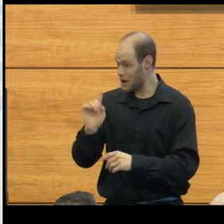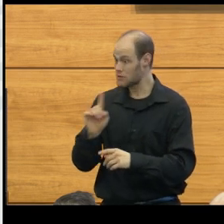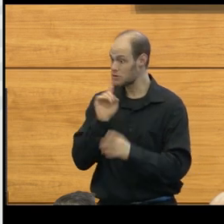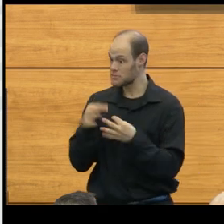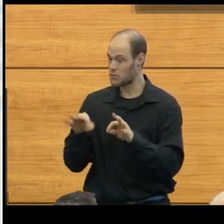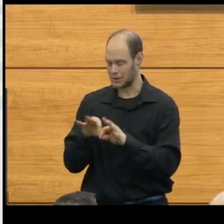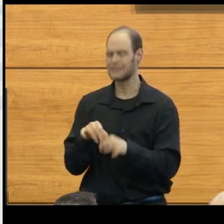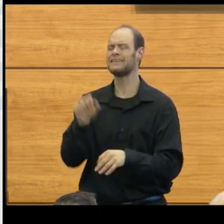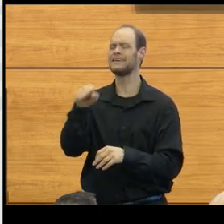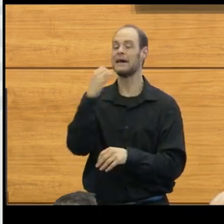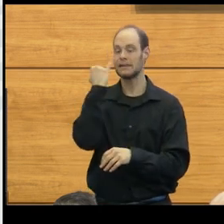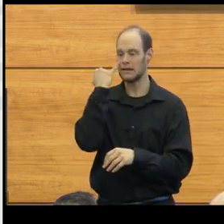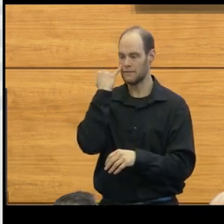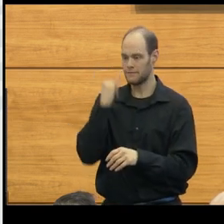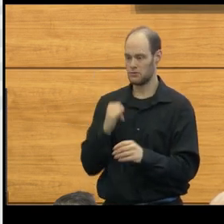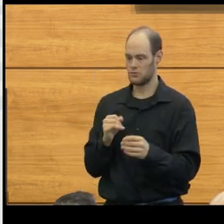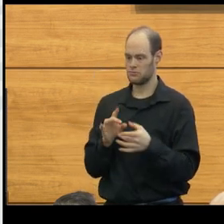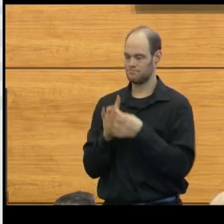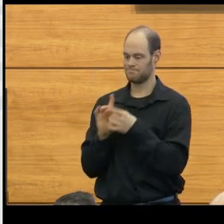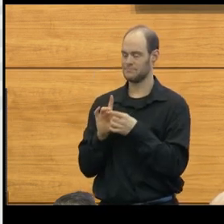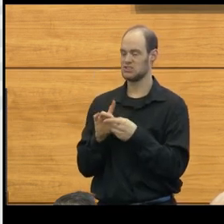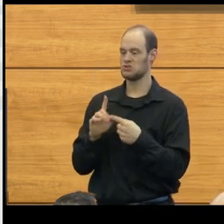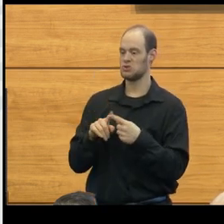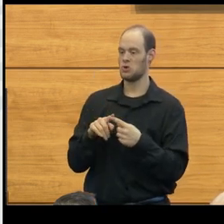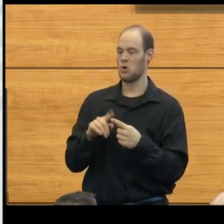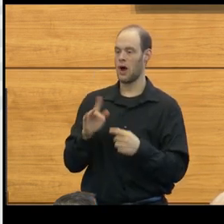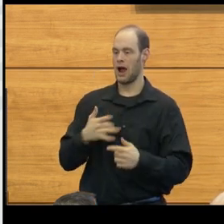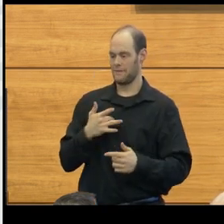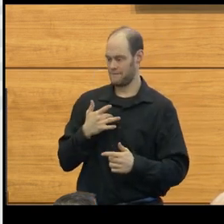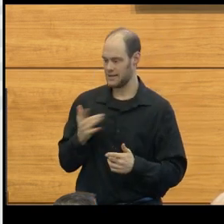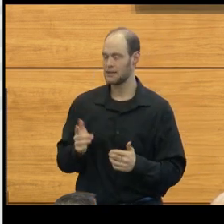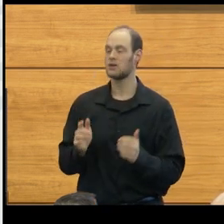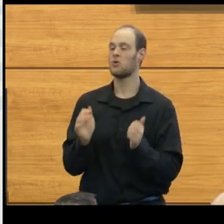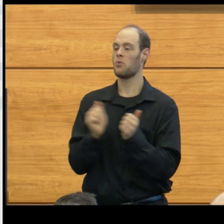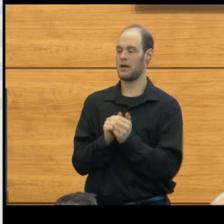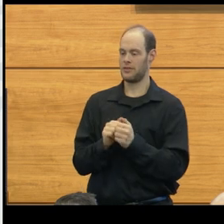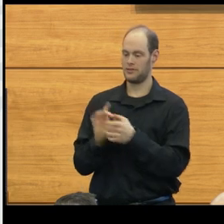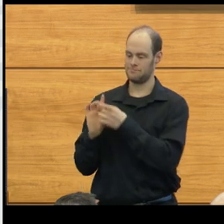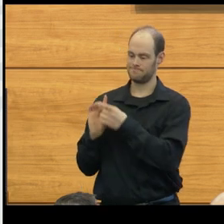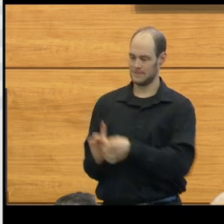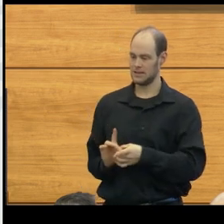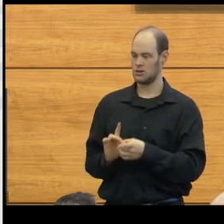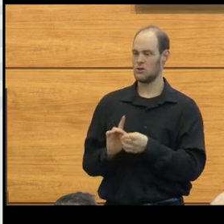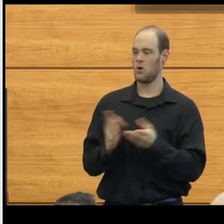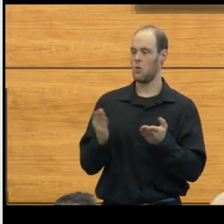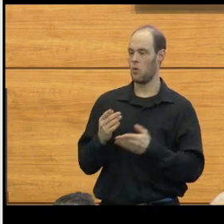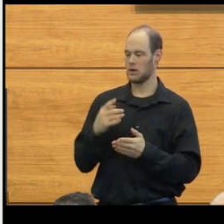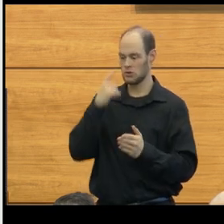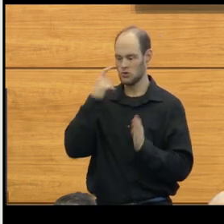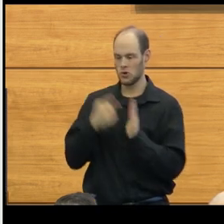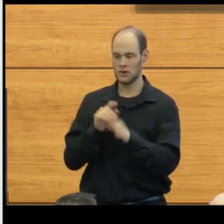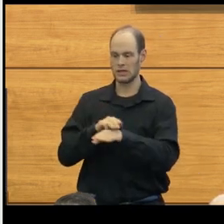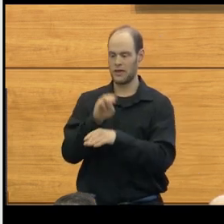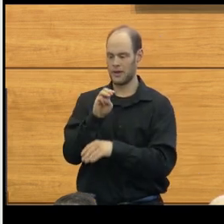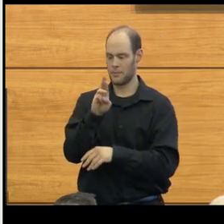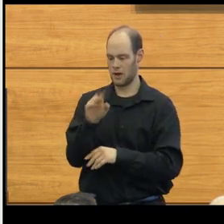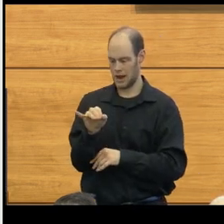Well, it is if you take it in correlation with symptoms, it is if you take it in correlation with what one sees on the MRI scan.